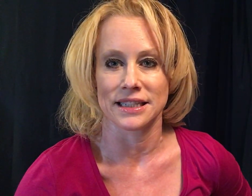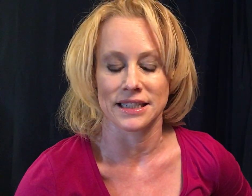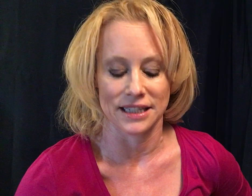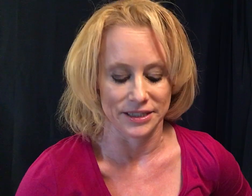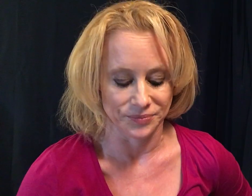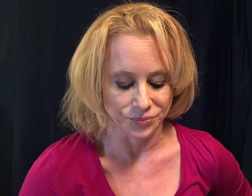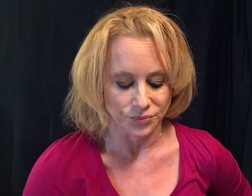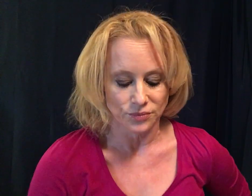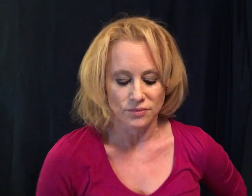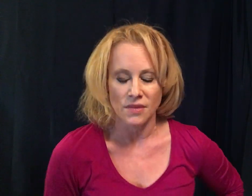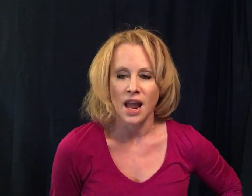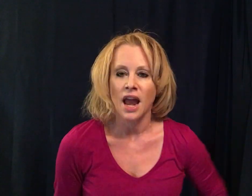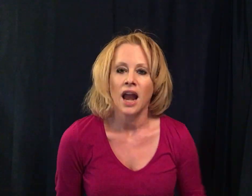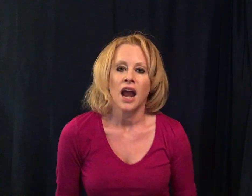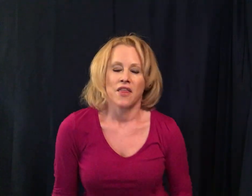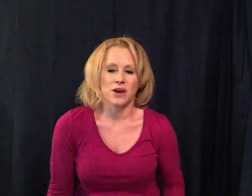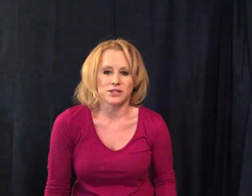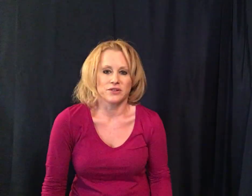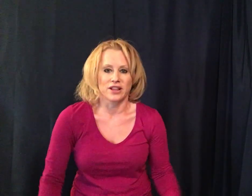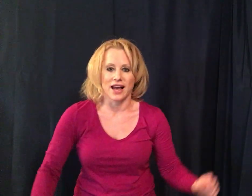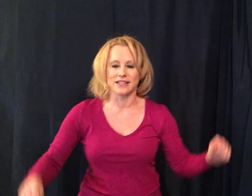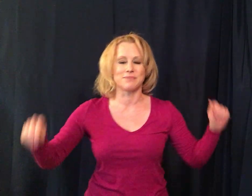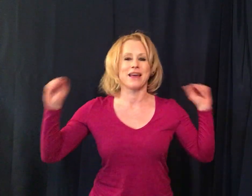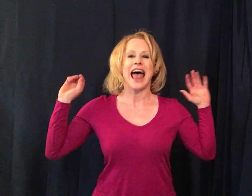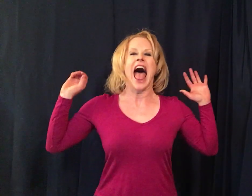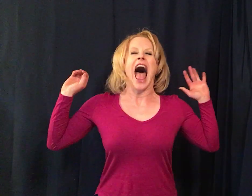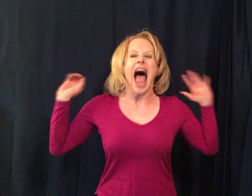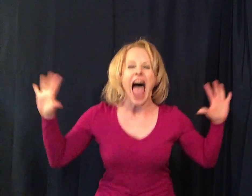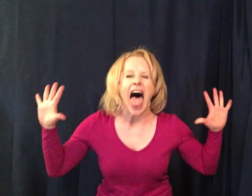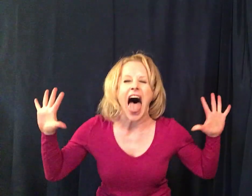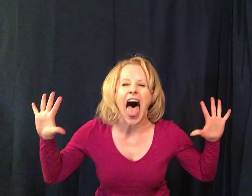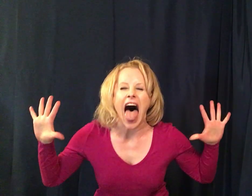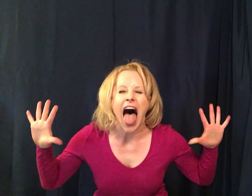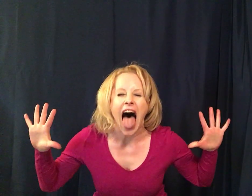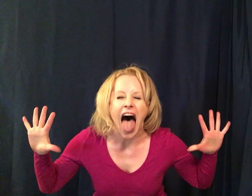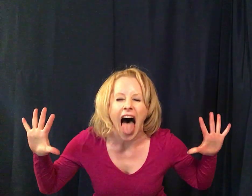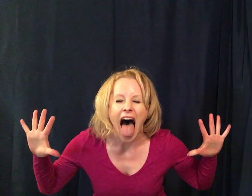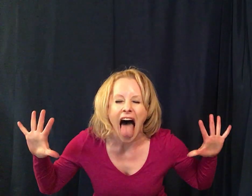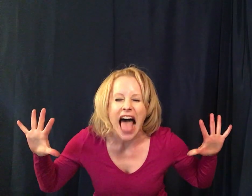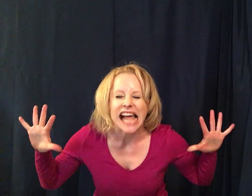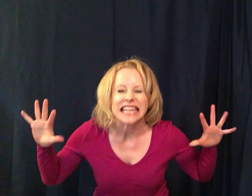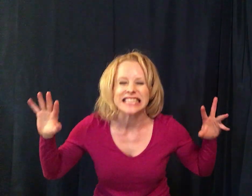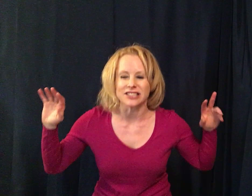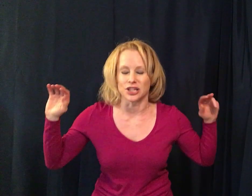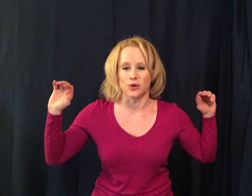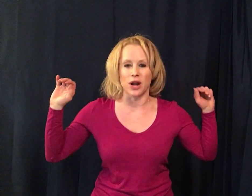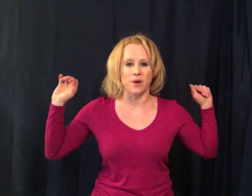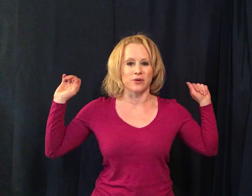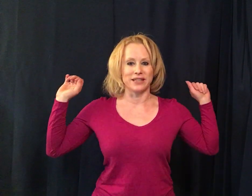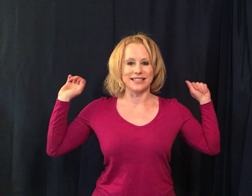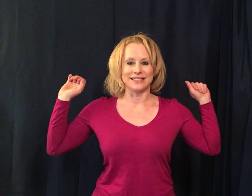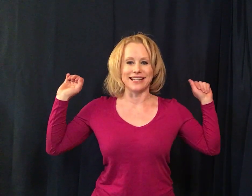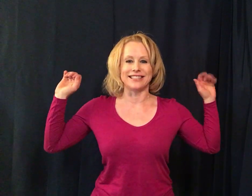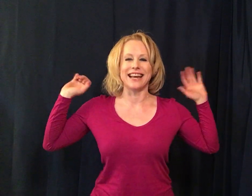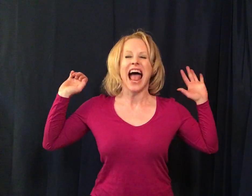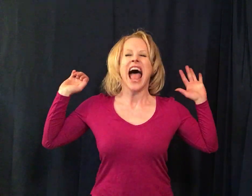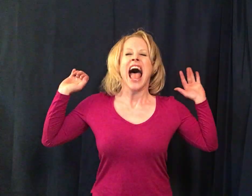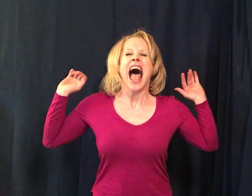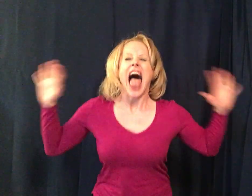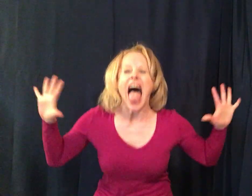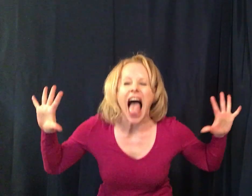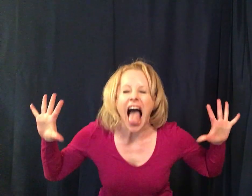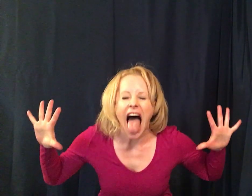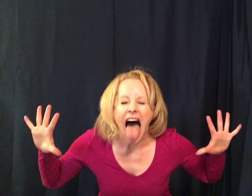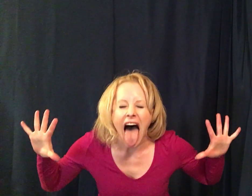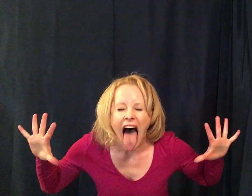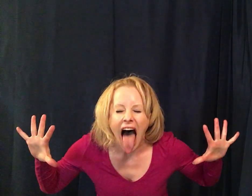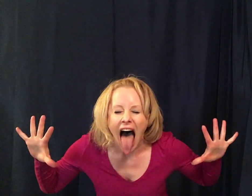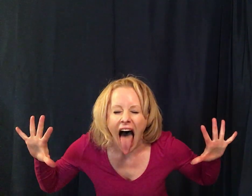I never do the Lions breath this is a great way to release tension and